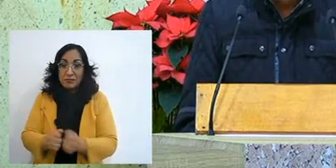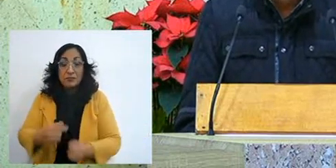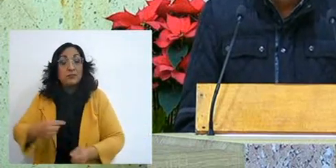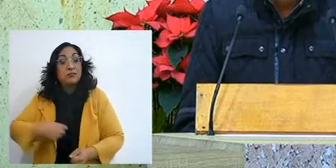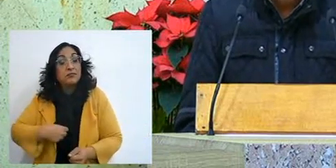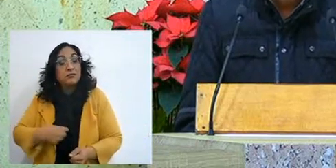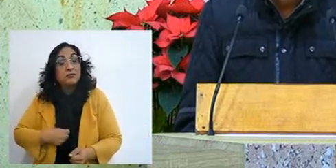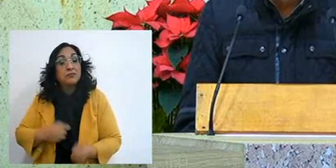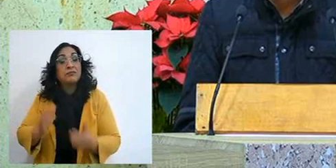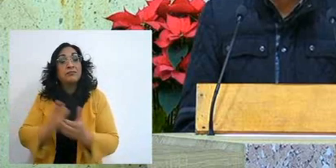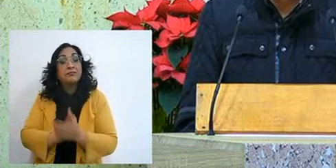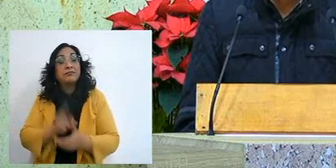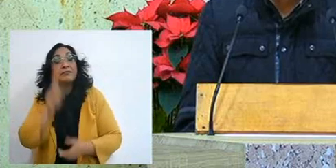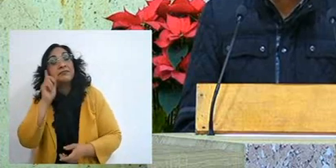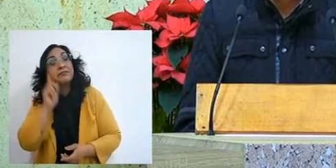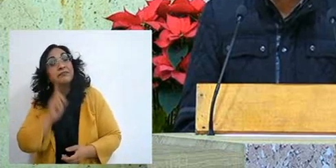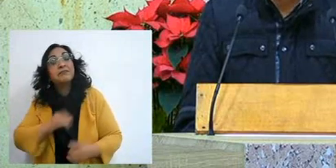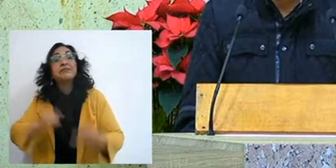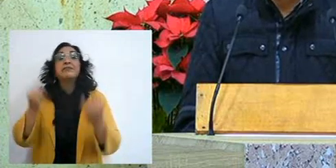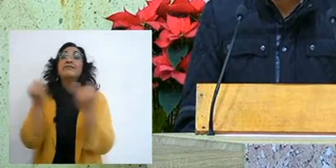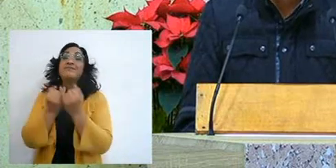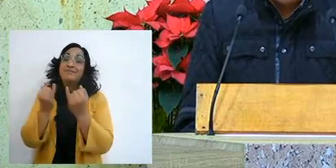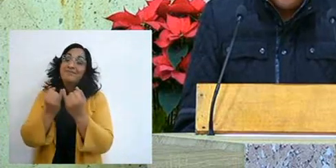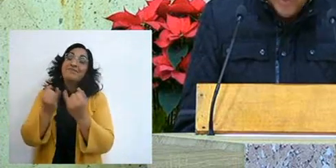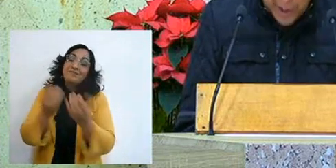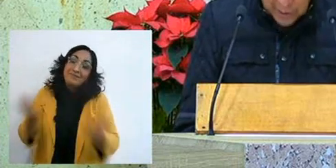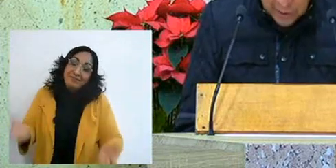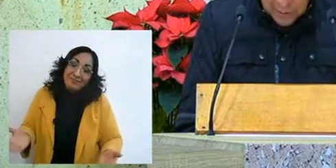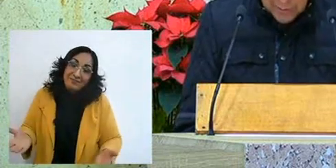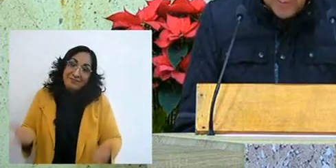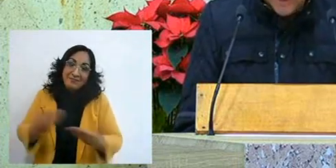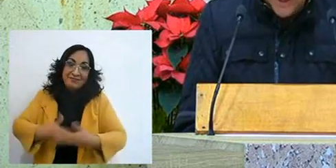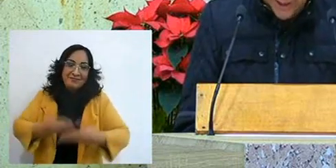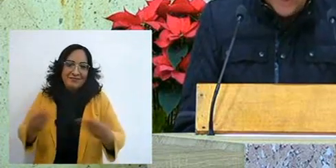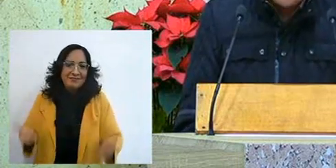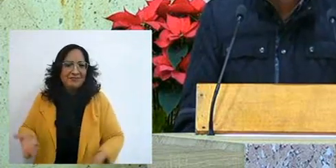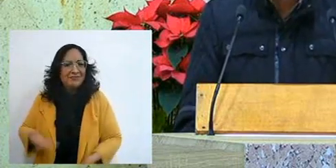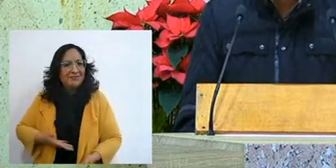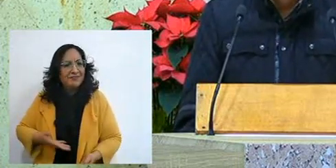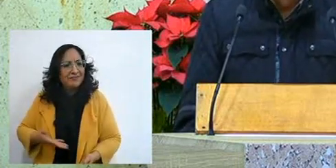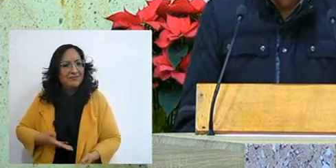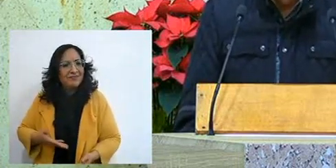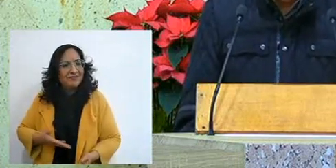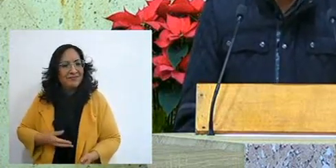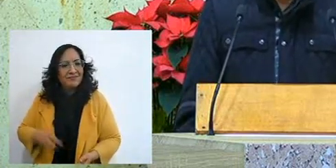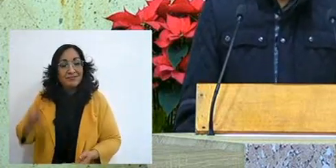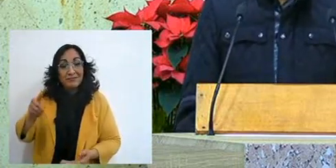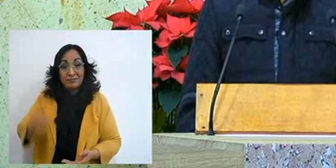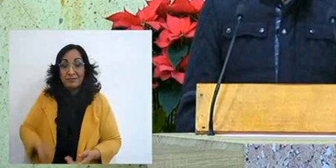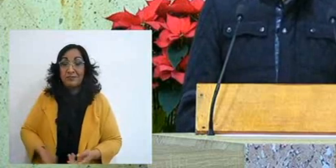and good too, well here we go thirty-nine years, Blessed be the Lord,